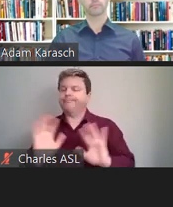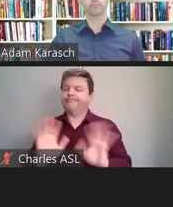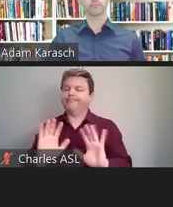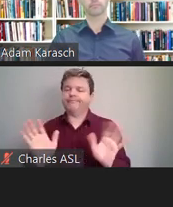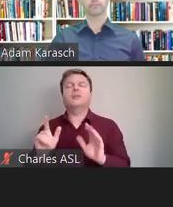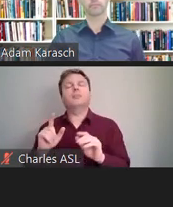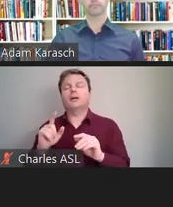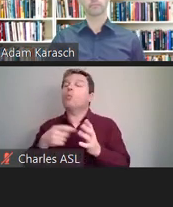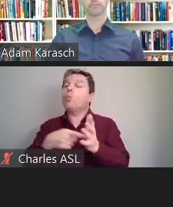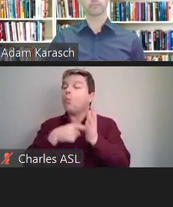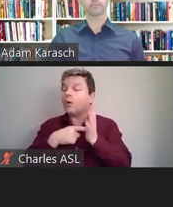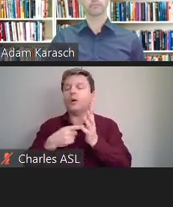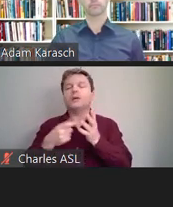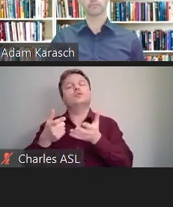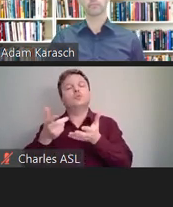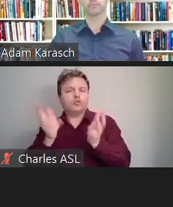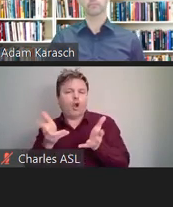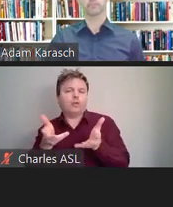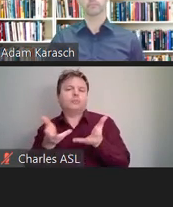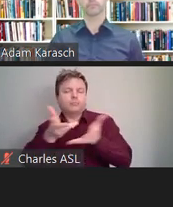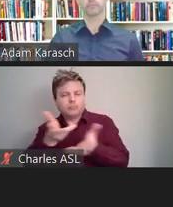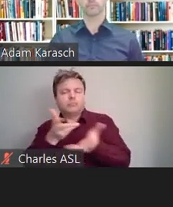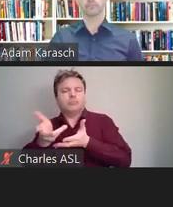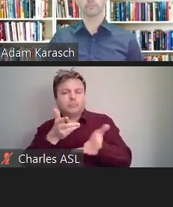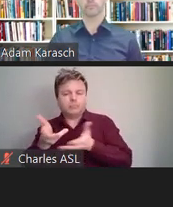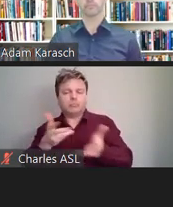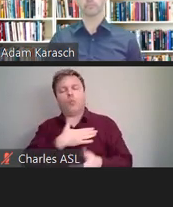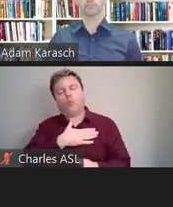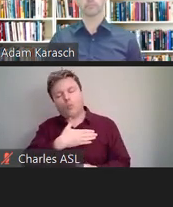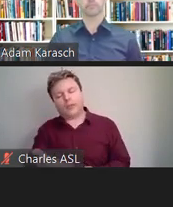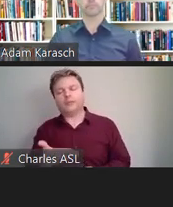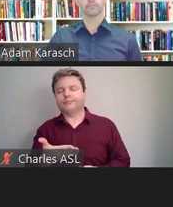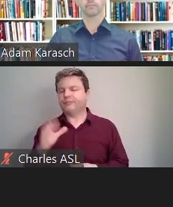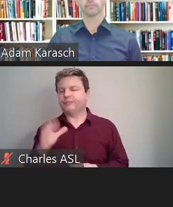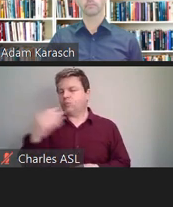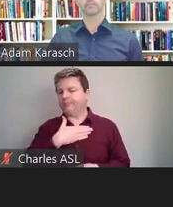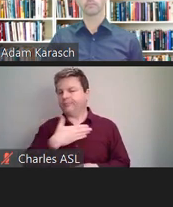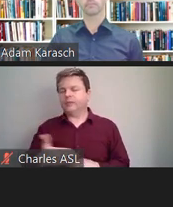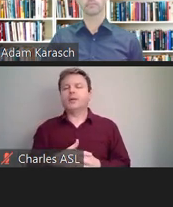We've had many cases where the employer was correct